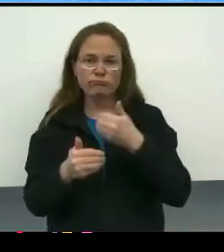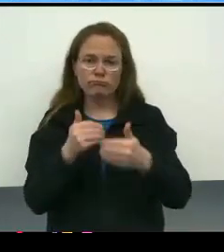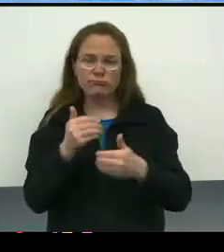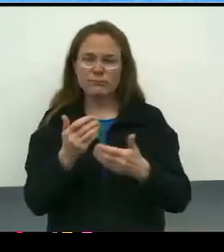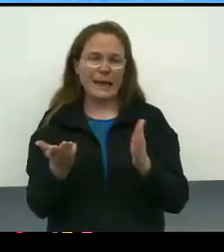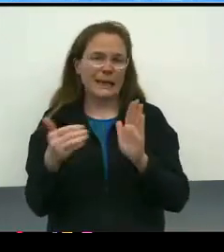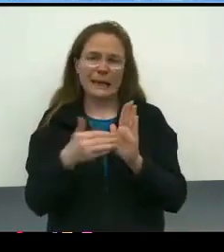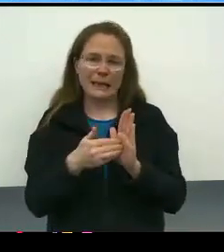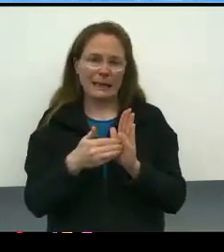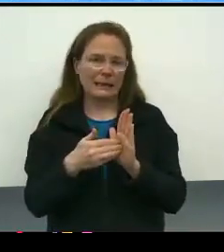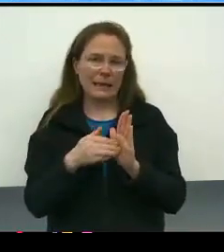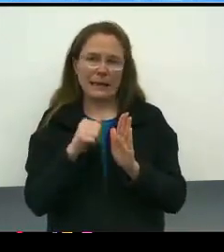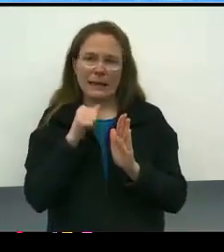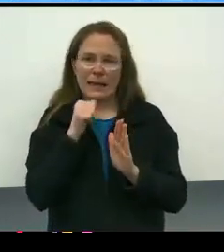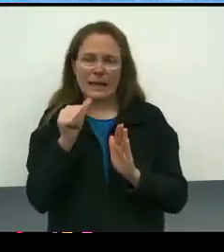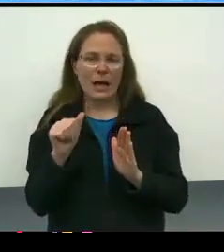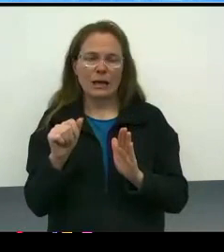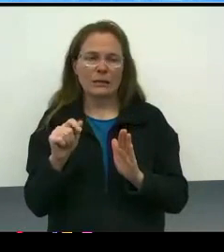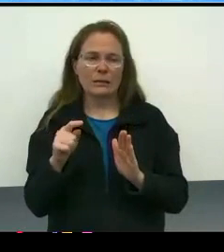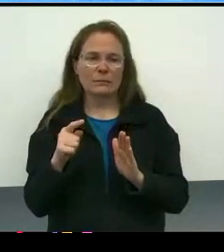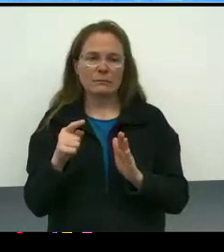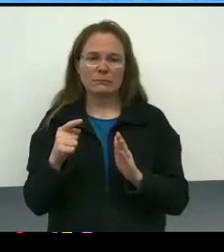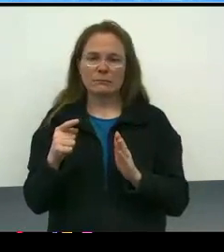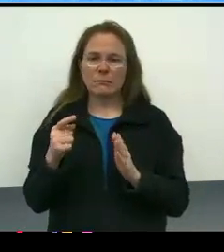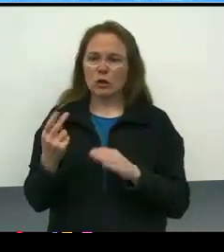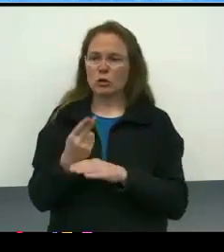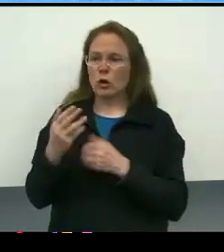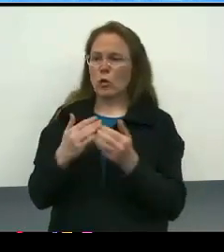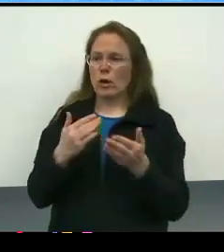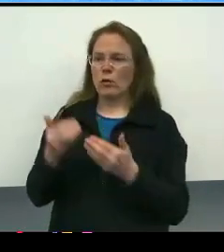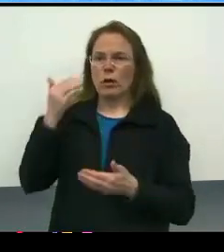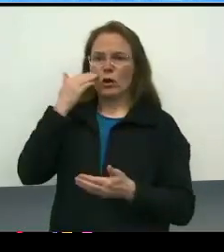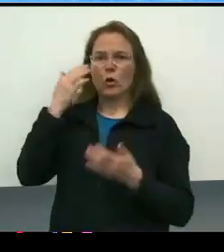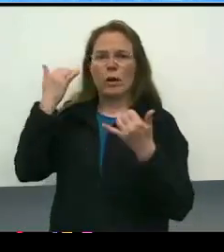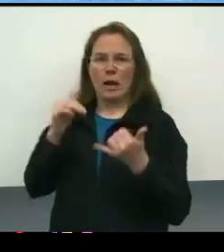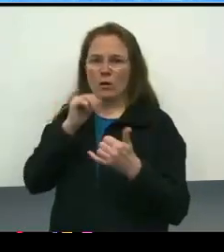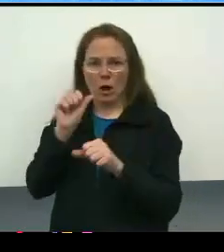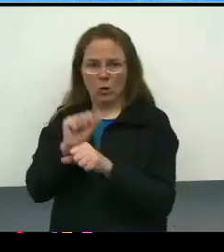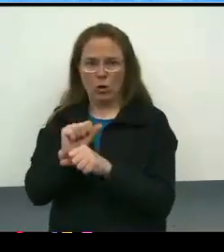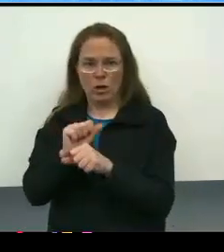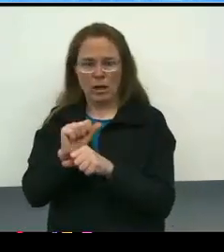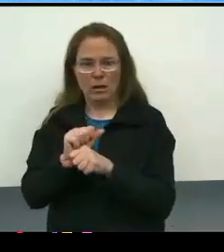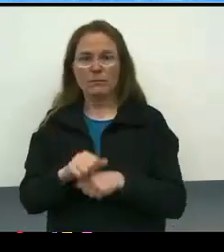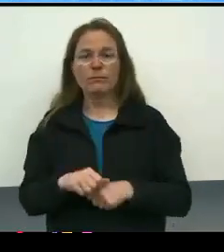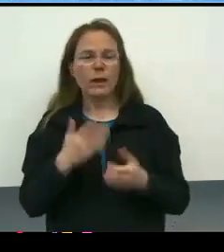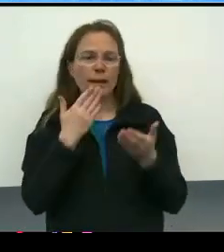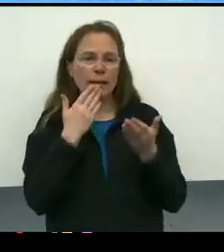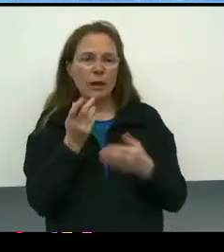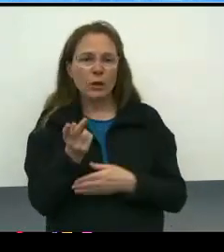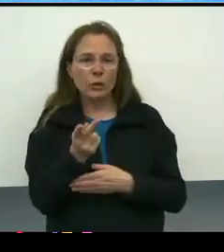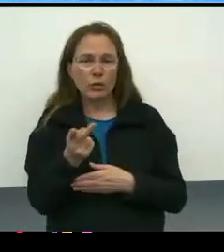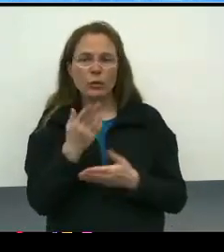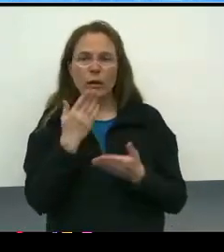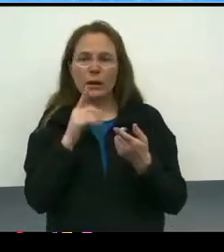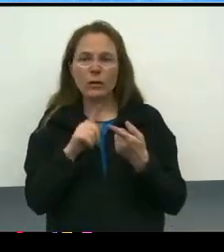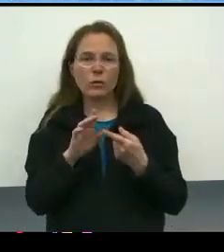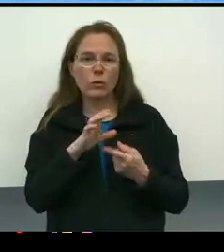not just build on top of what we know wasn't working for the community. Great. Well, thank you both and thanks to the committee for the work.